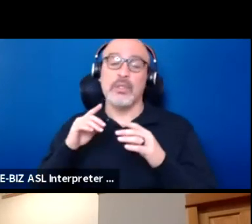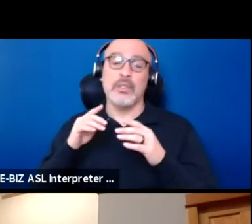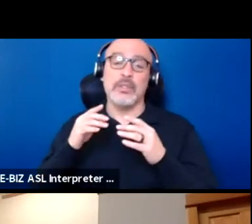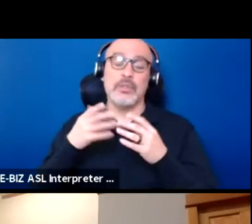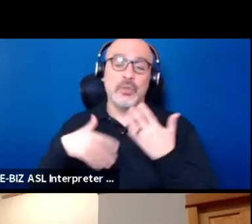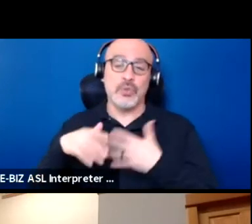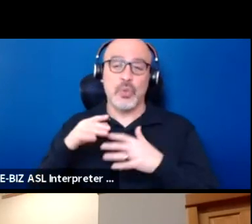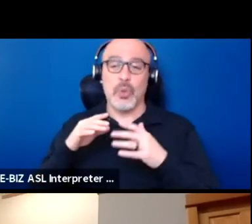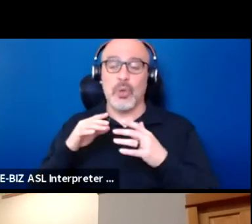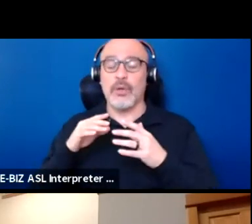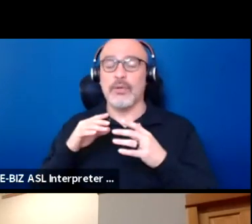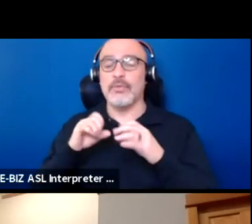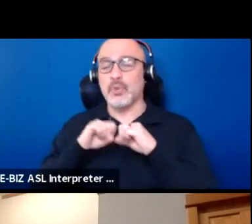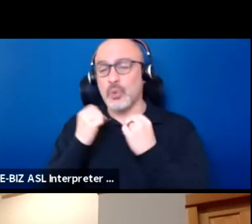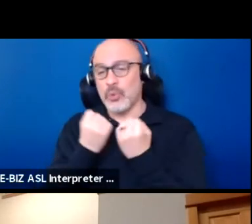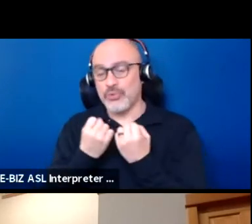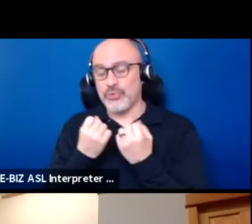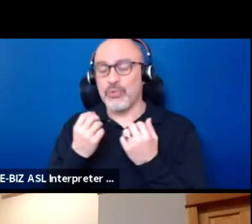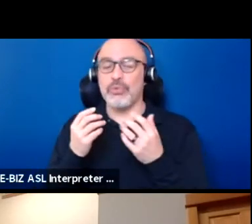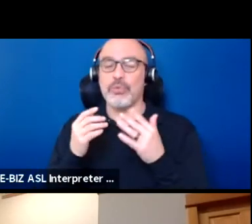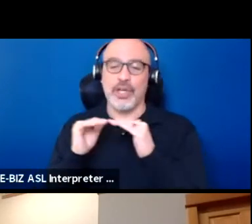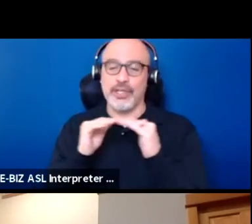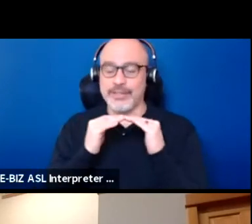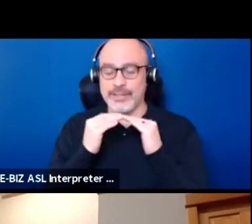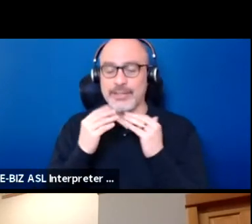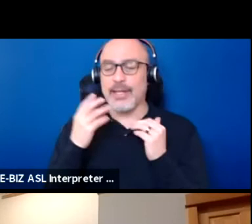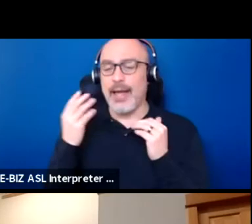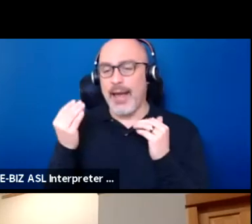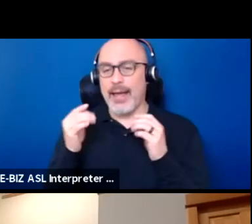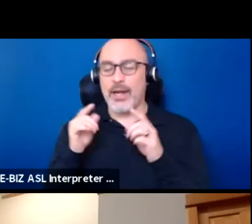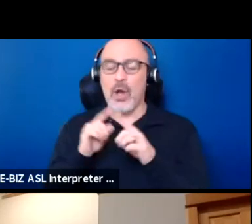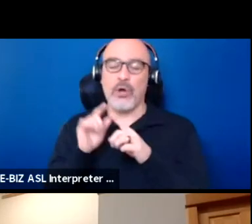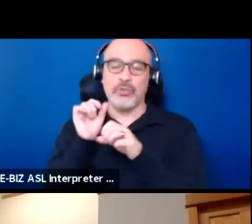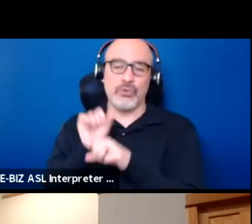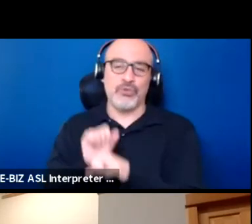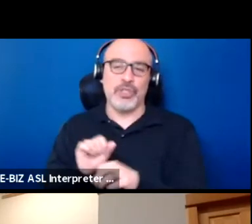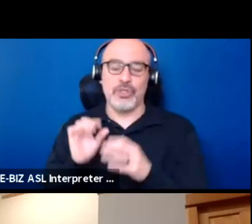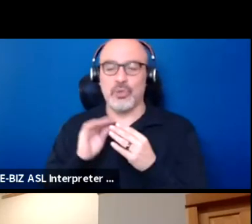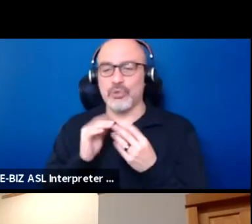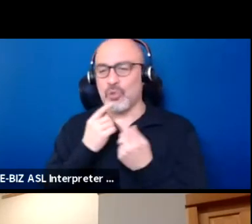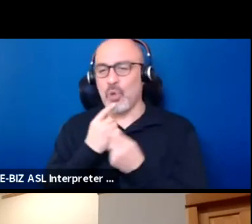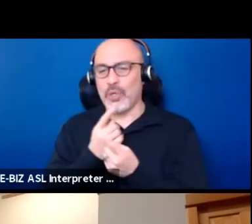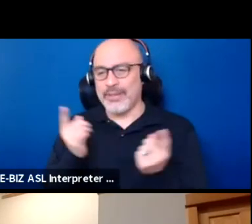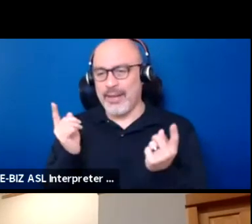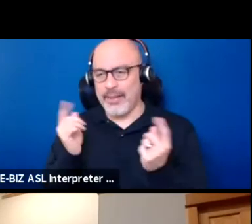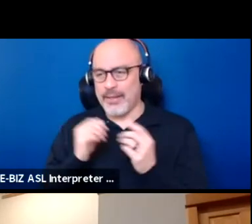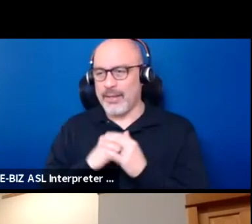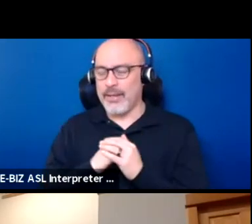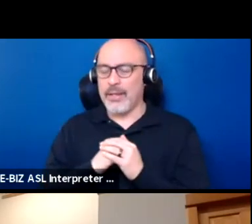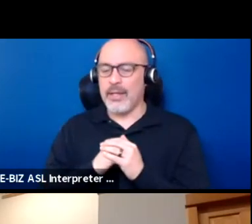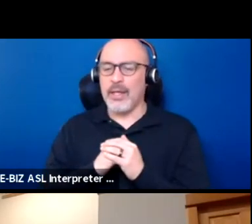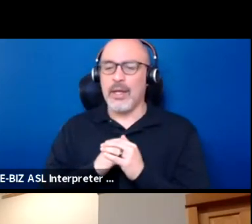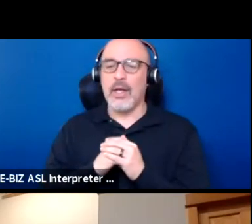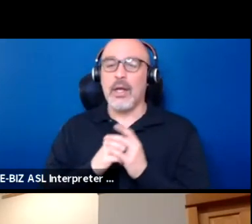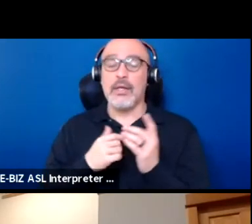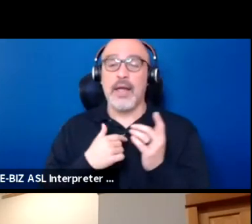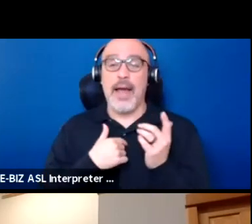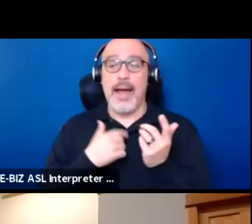and teaching them through traditional storytelling. And I carry that with me every day